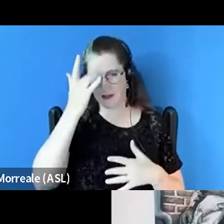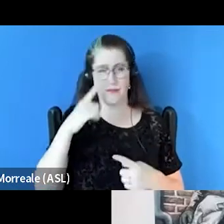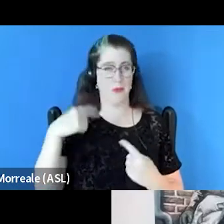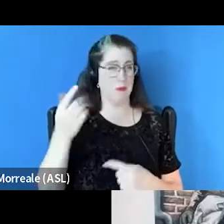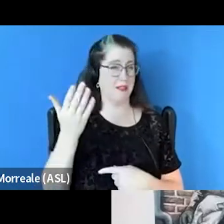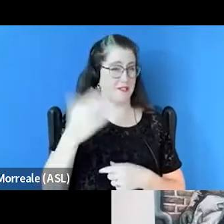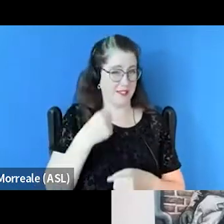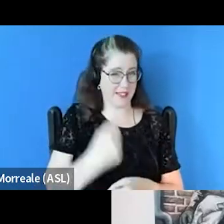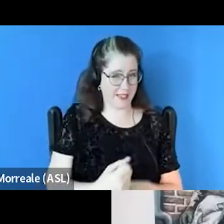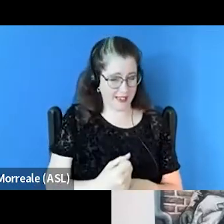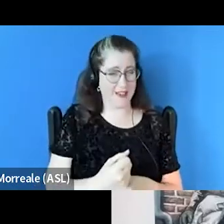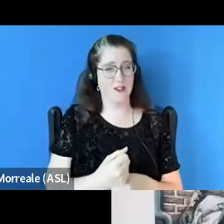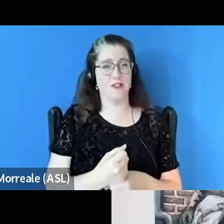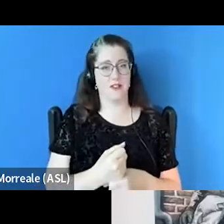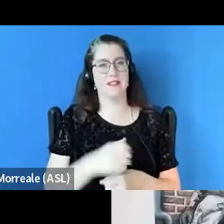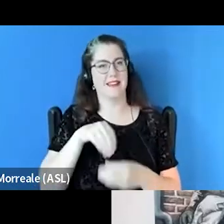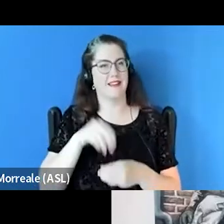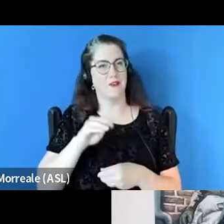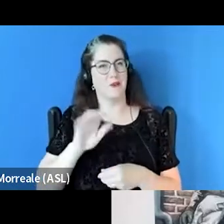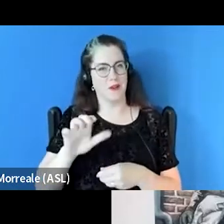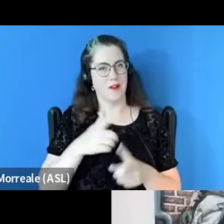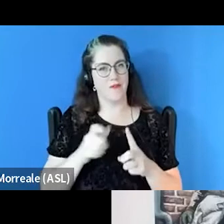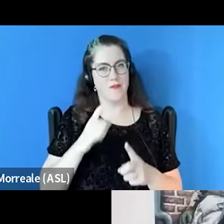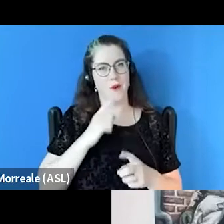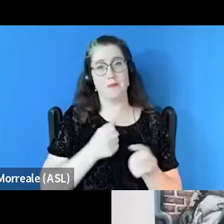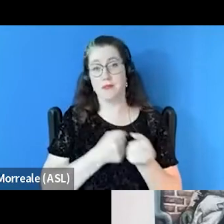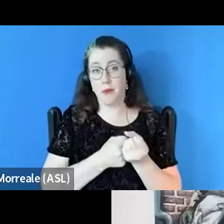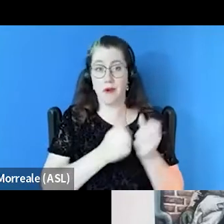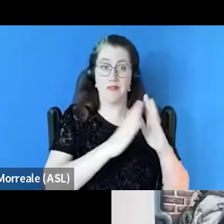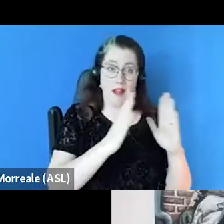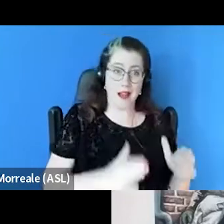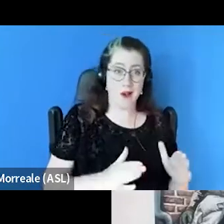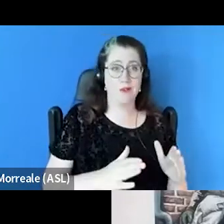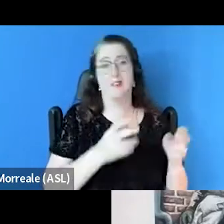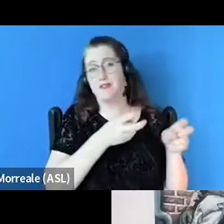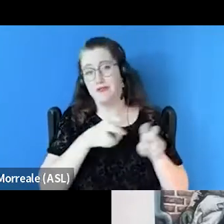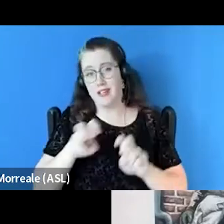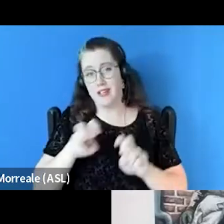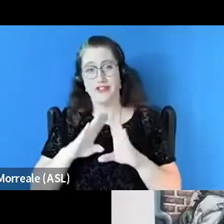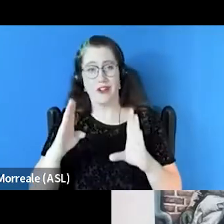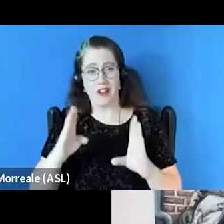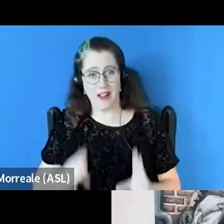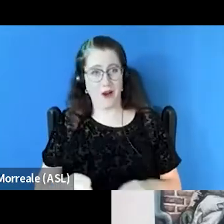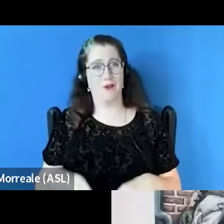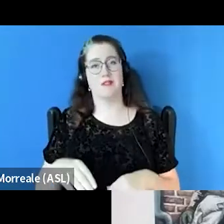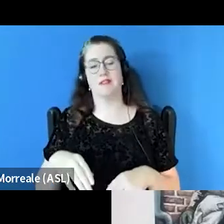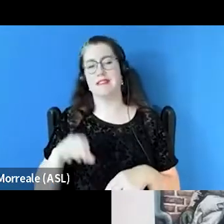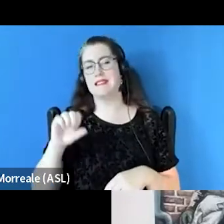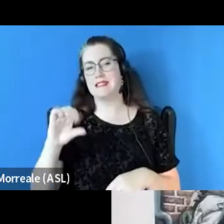in different organizations in New York City from supportive housing, transitional, also scatter site models.